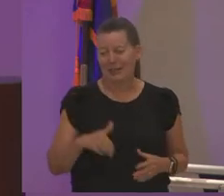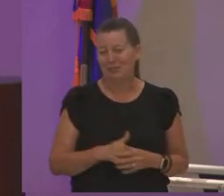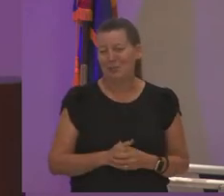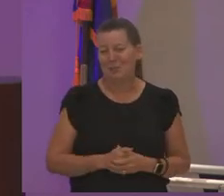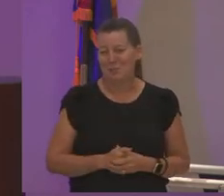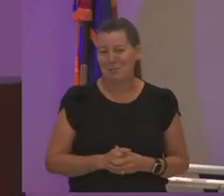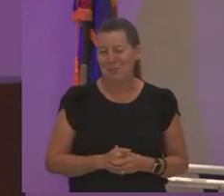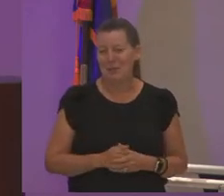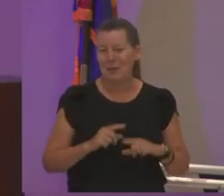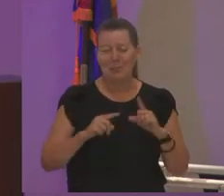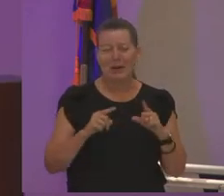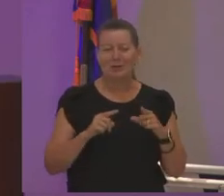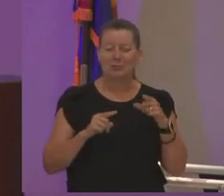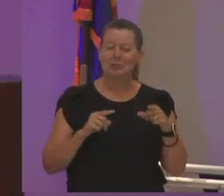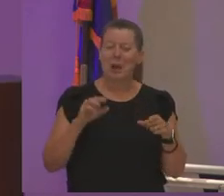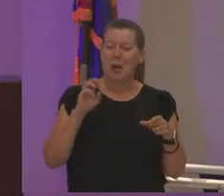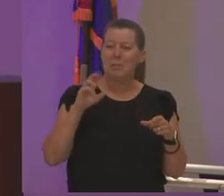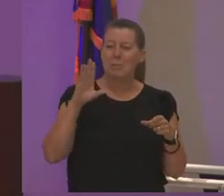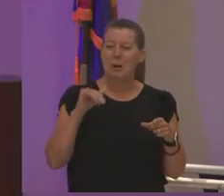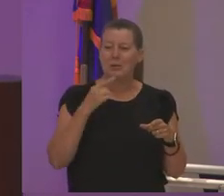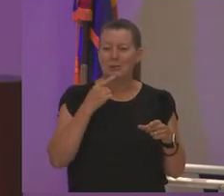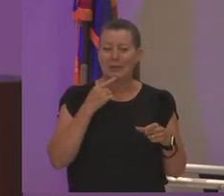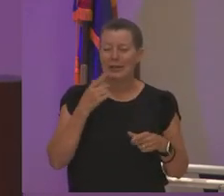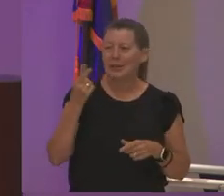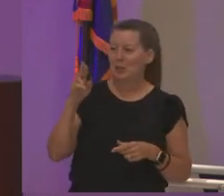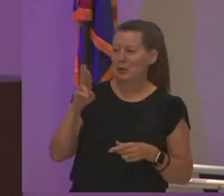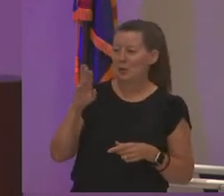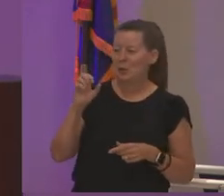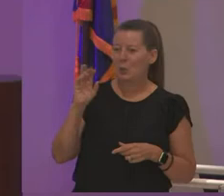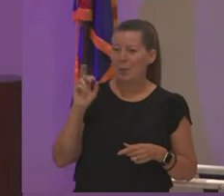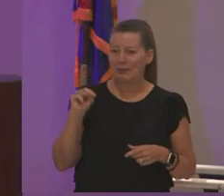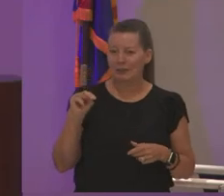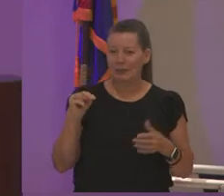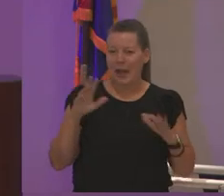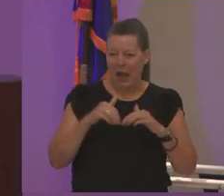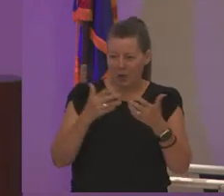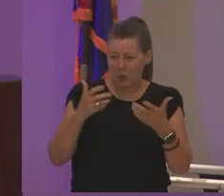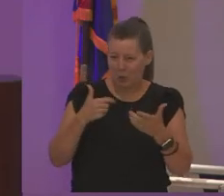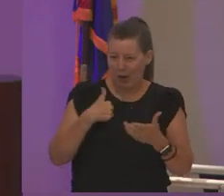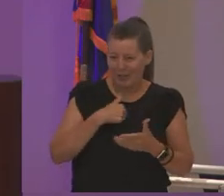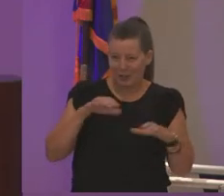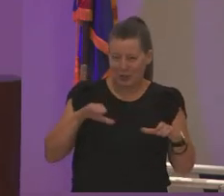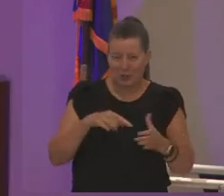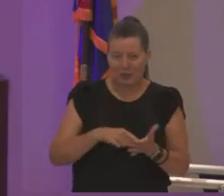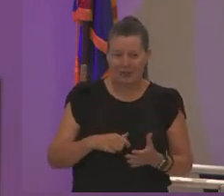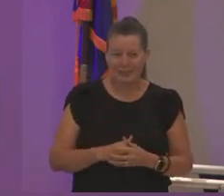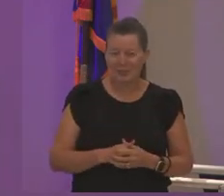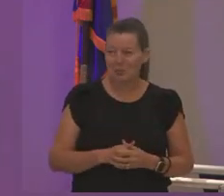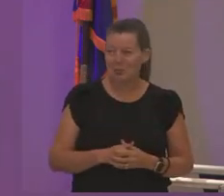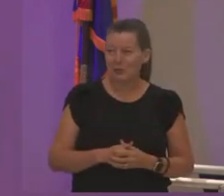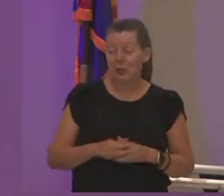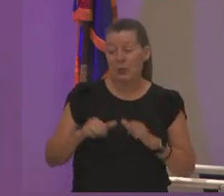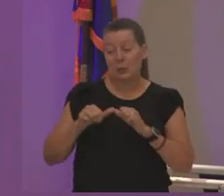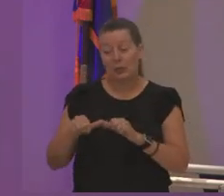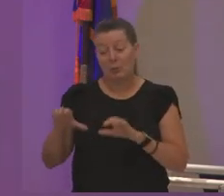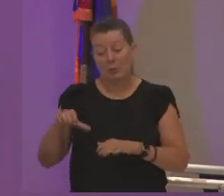but marcy will say okay dr robinson how do you want us to do this because you keep doing this but